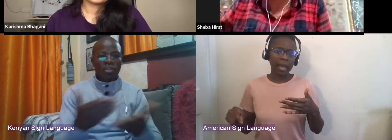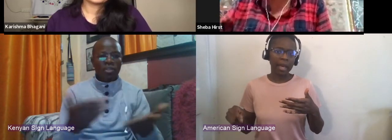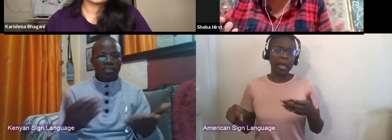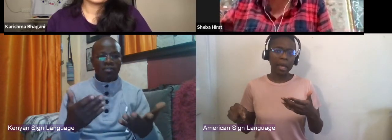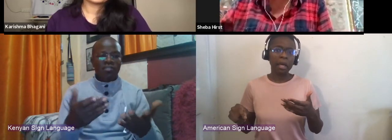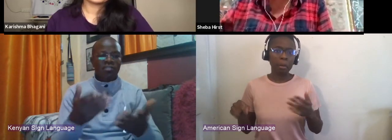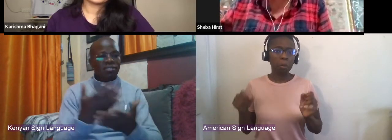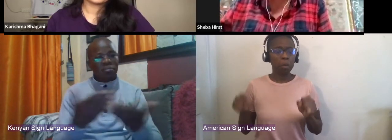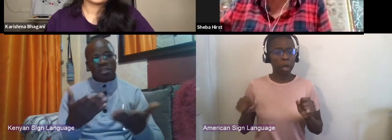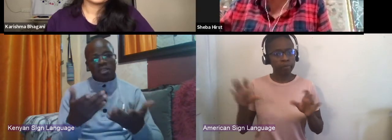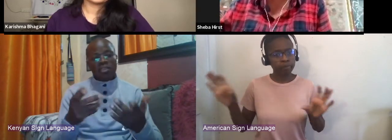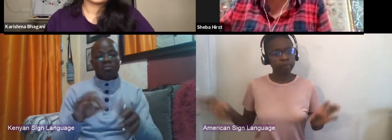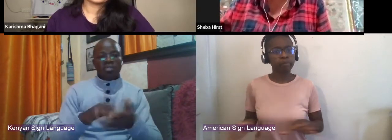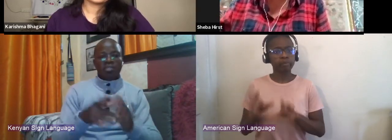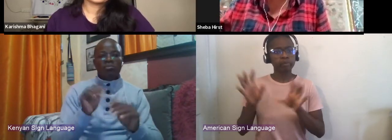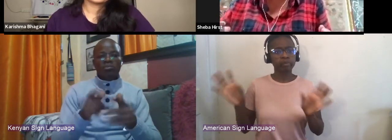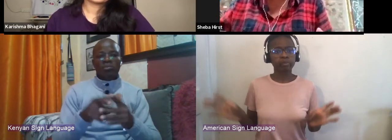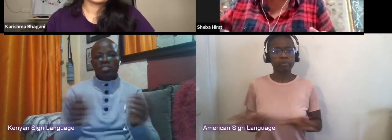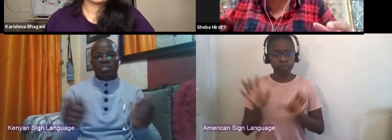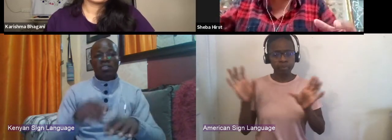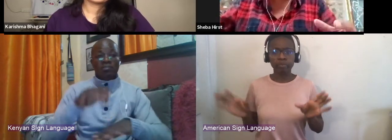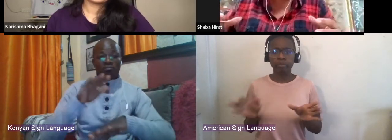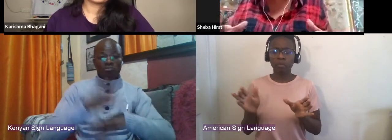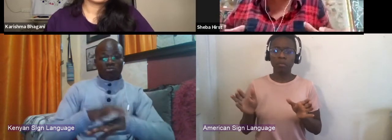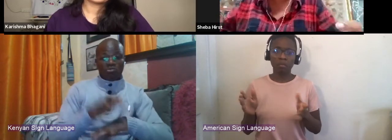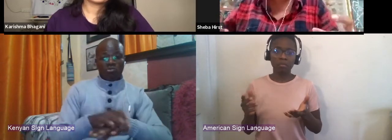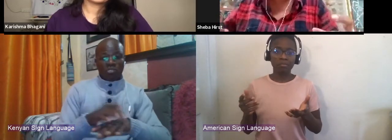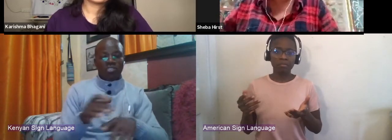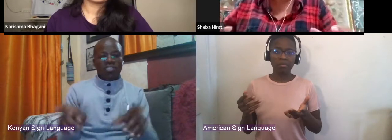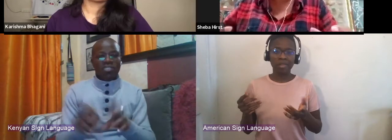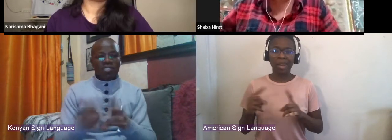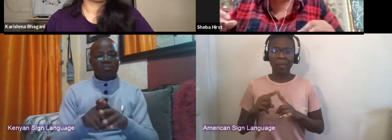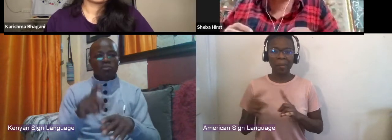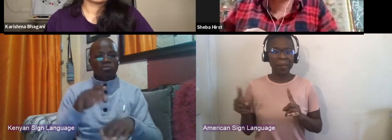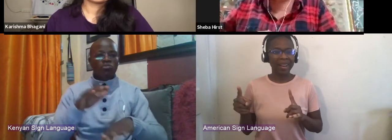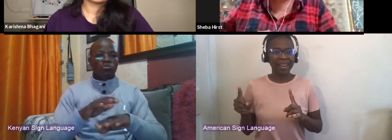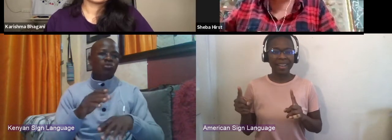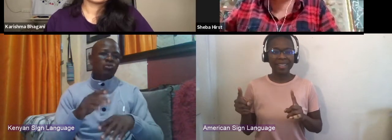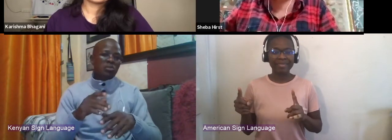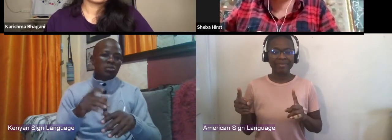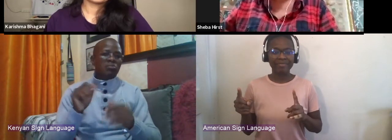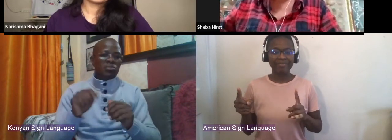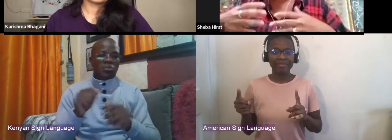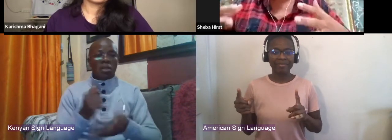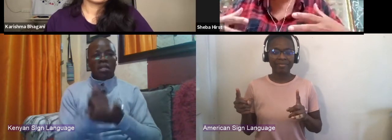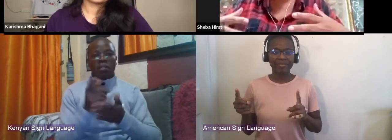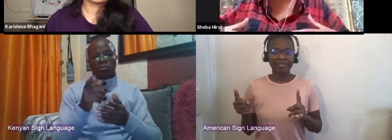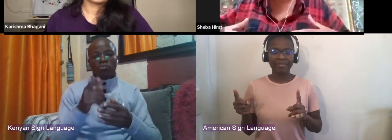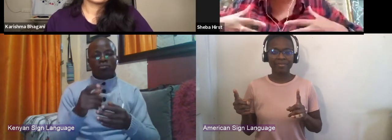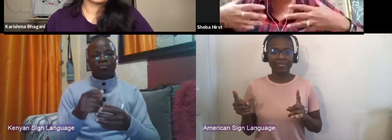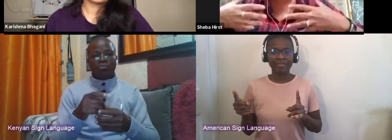and are very useful education tool, but it shouldn't squeeze out the other voices that there's so